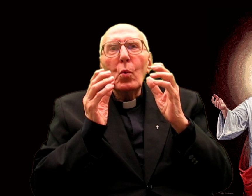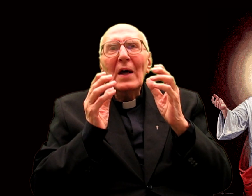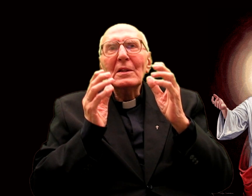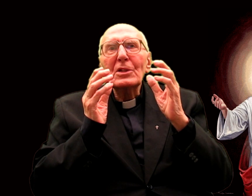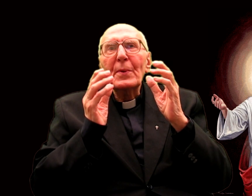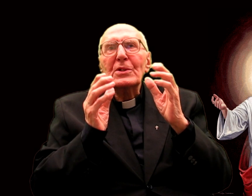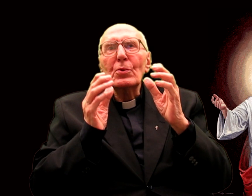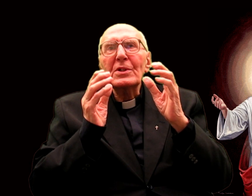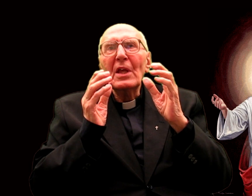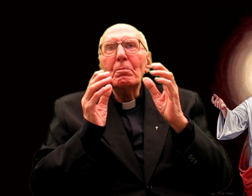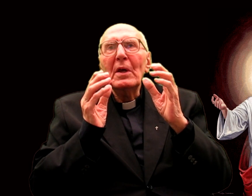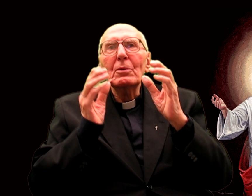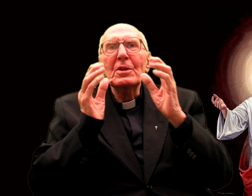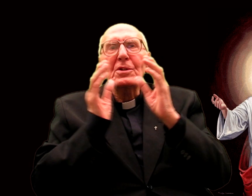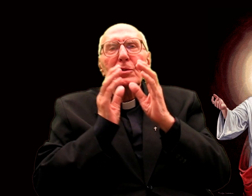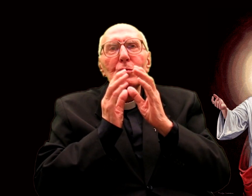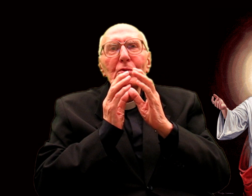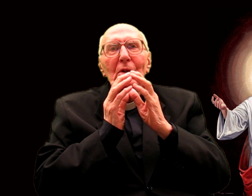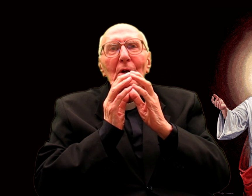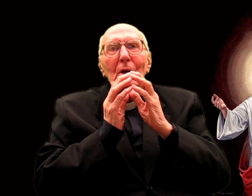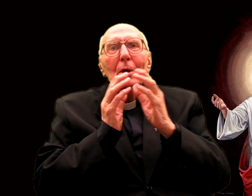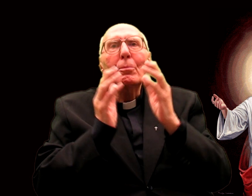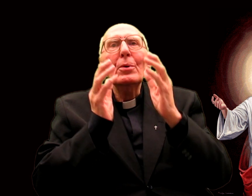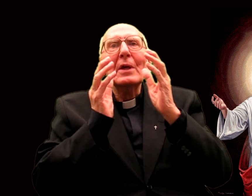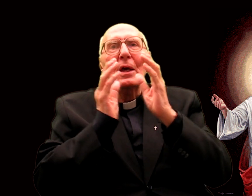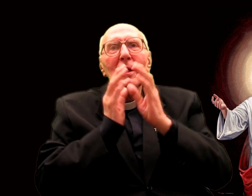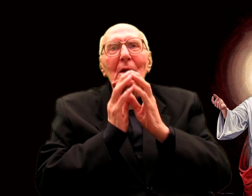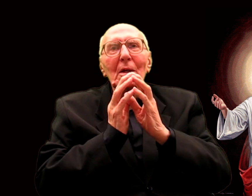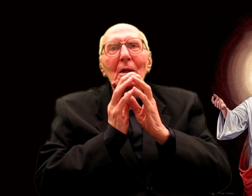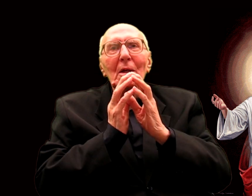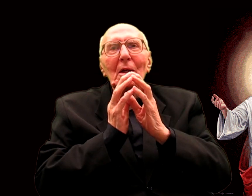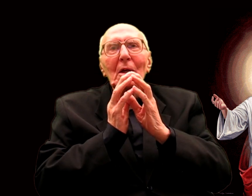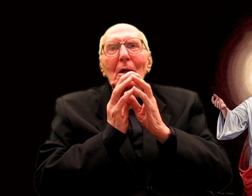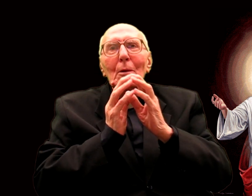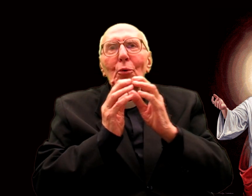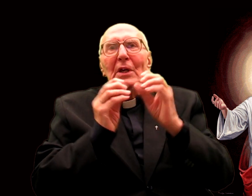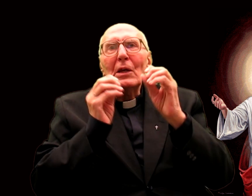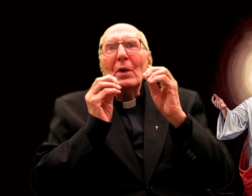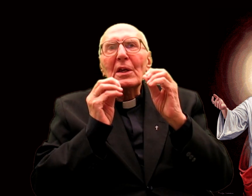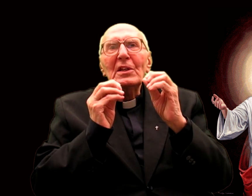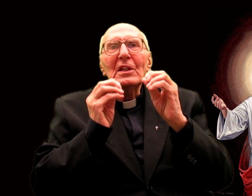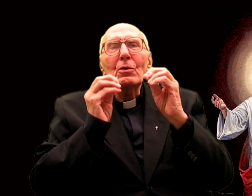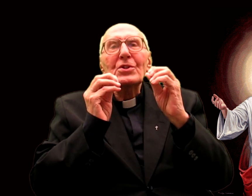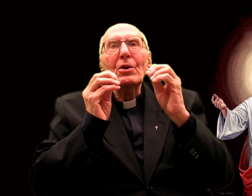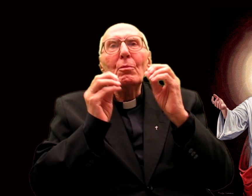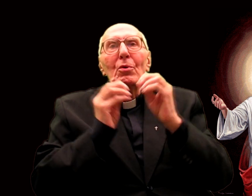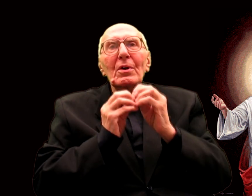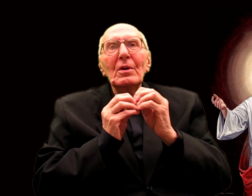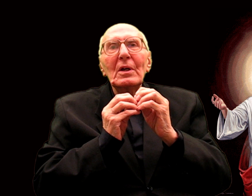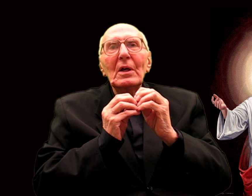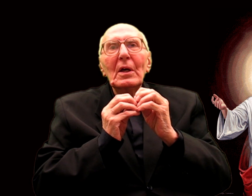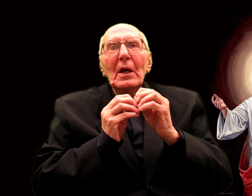How many people are afraid of Jesus! Why? Why not believe in your love!